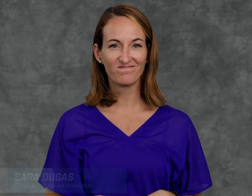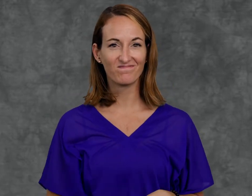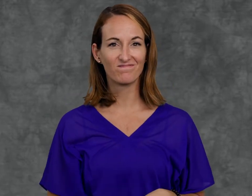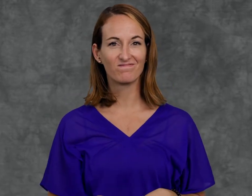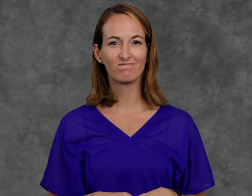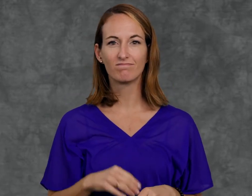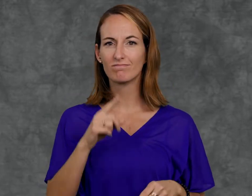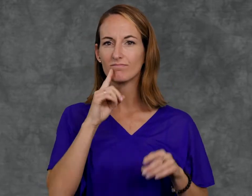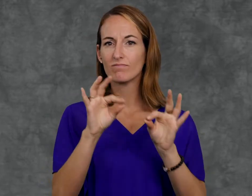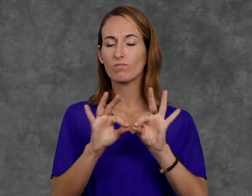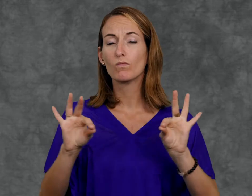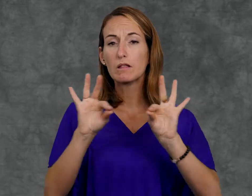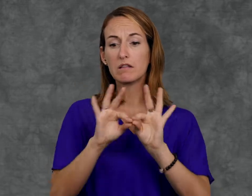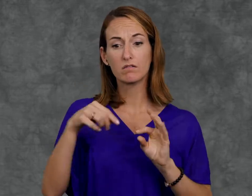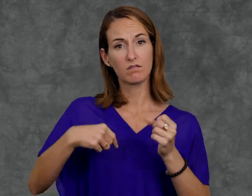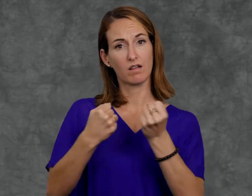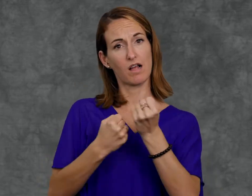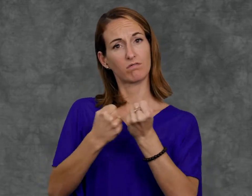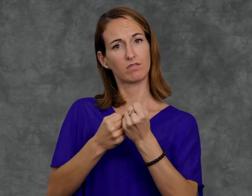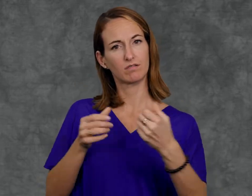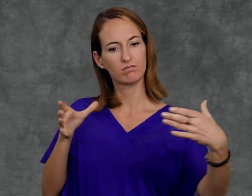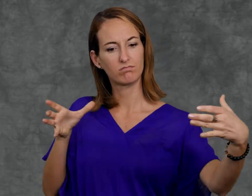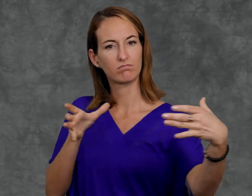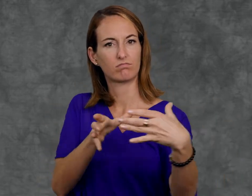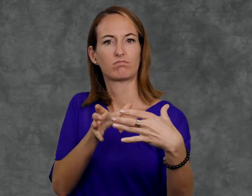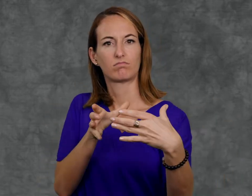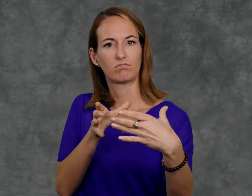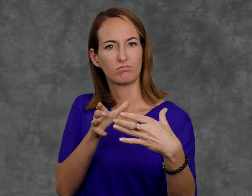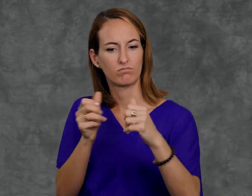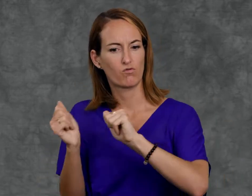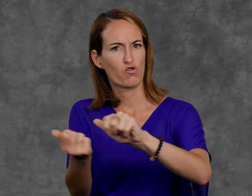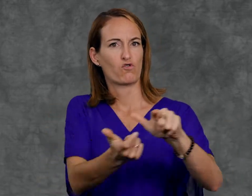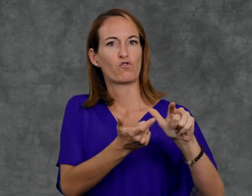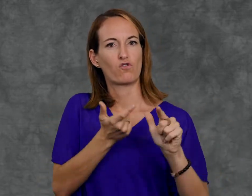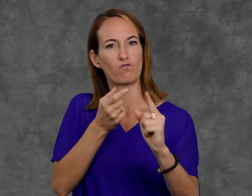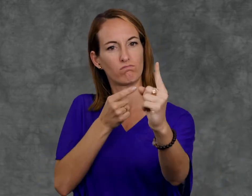It is essential that every member of our Advocates community